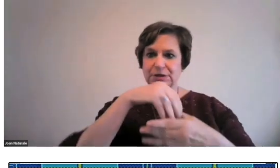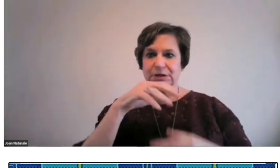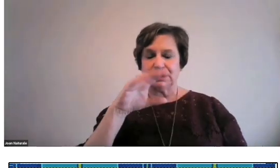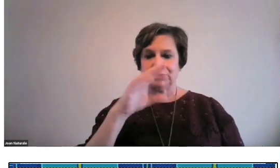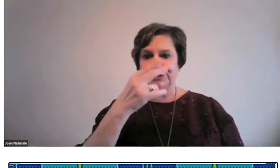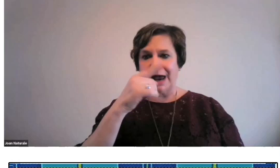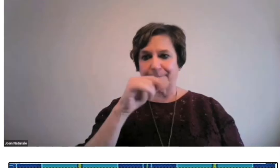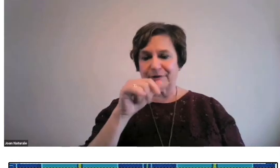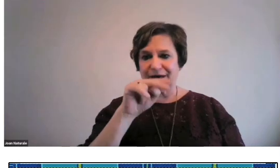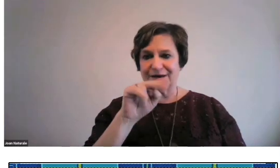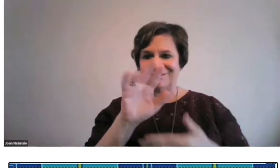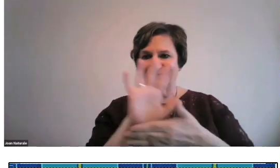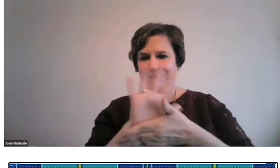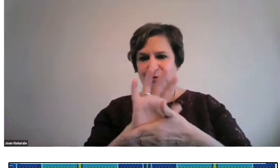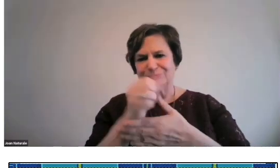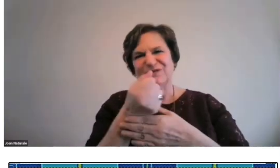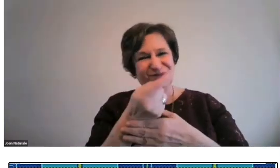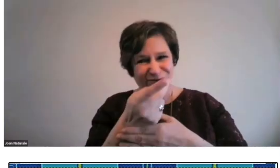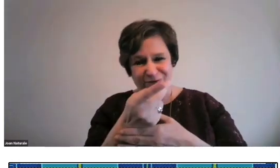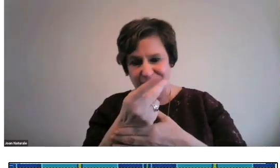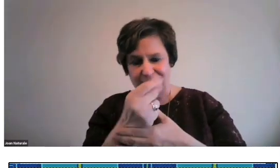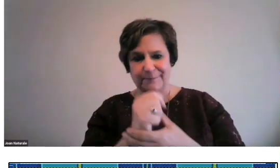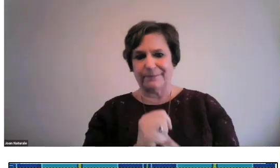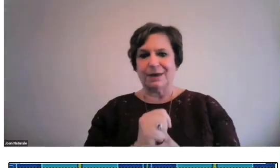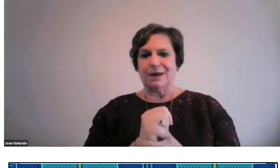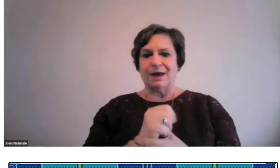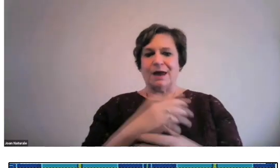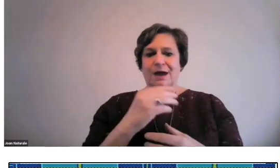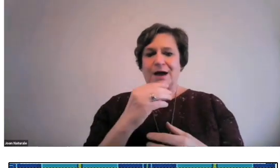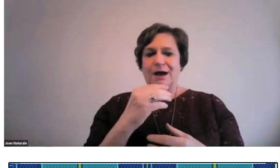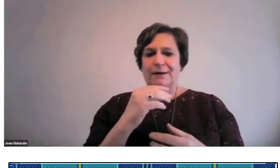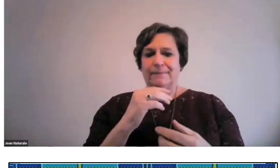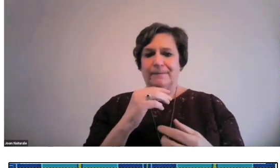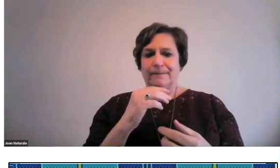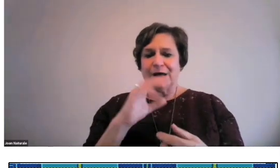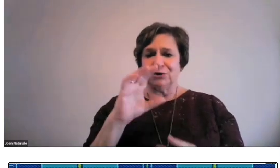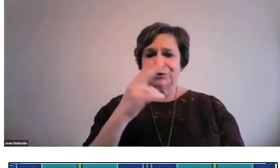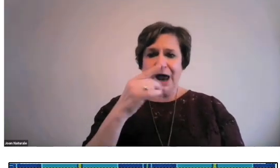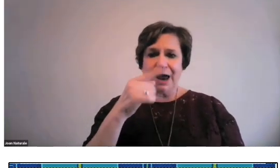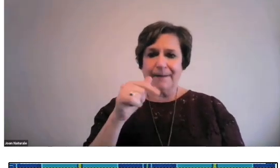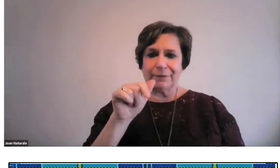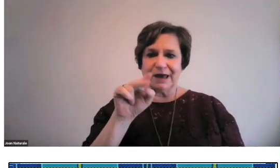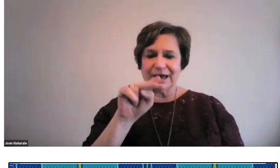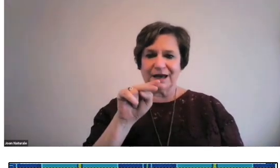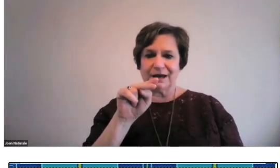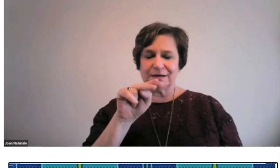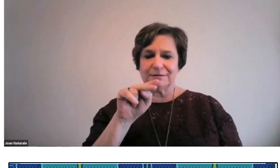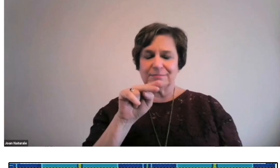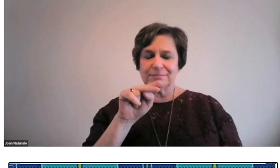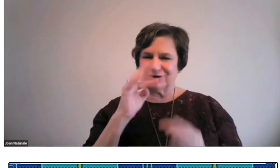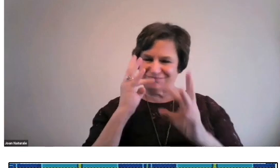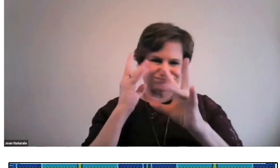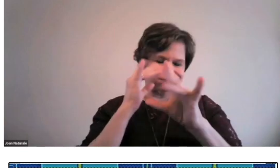He was in Chaplin films, a few.